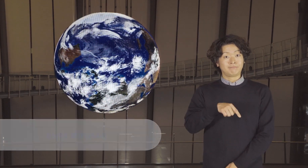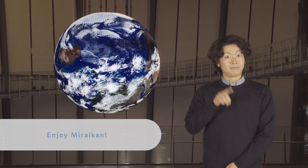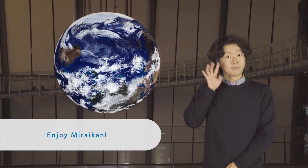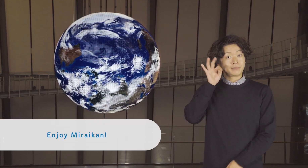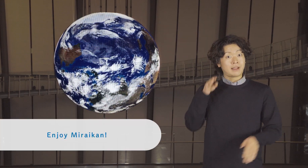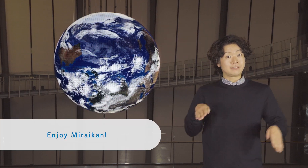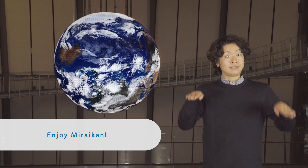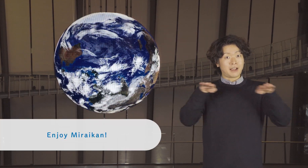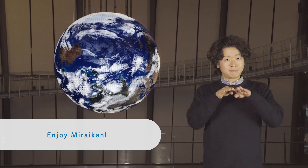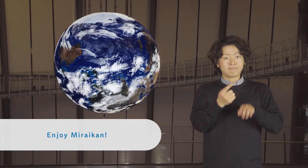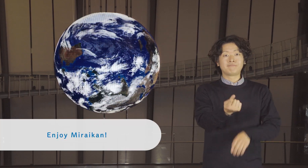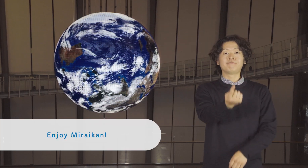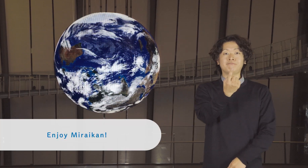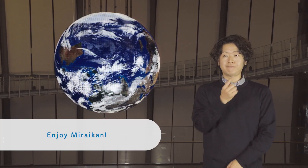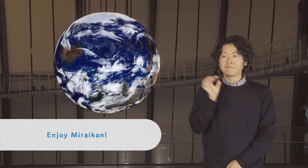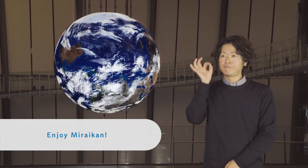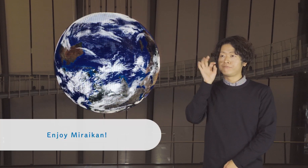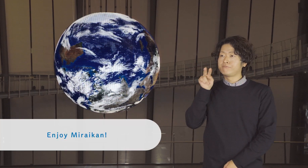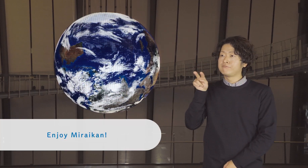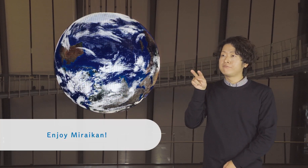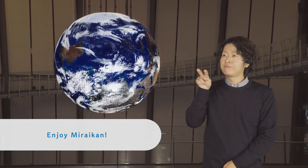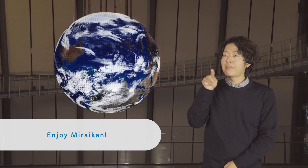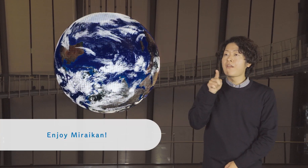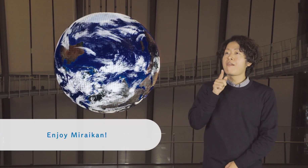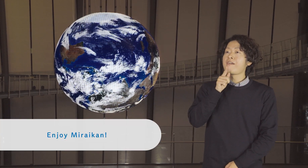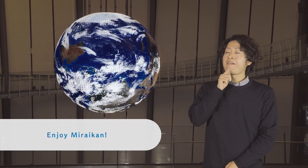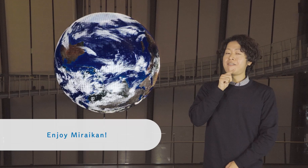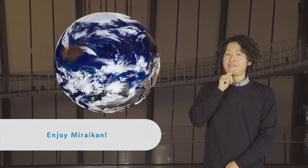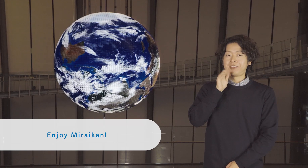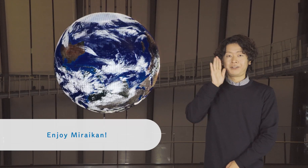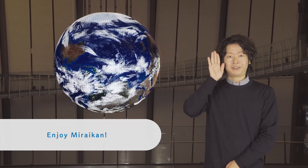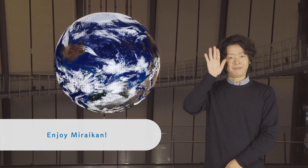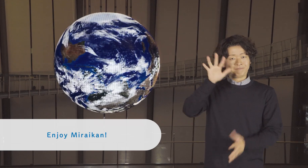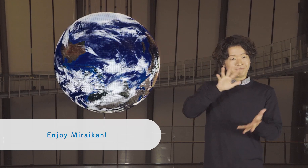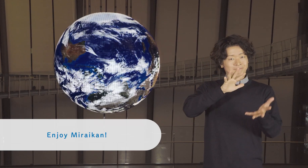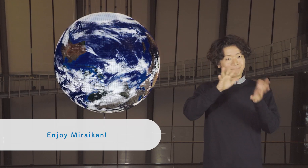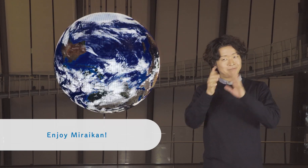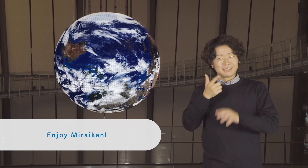Enjoy Miraikan!